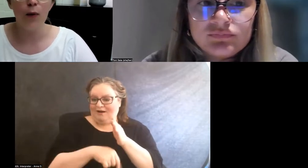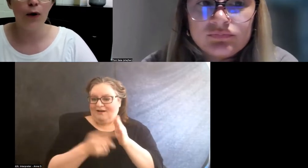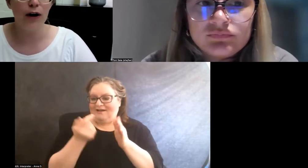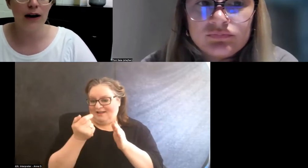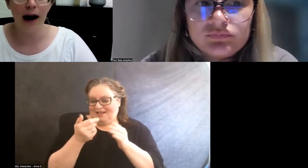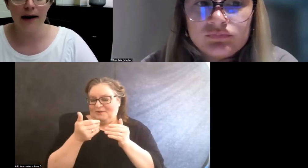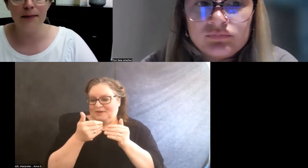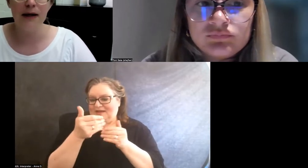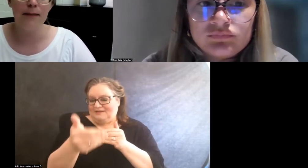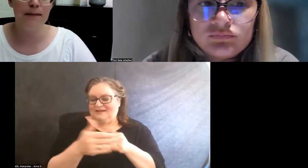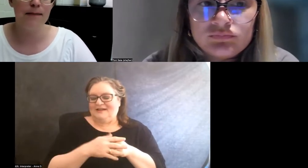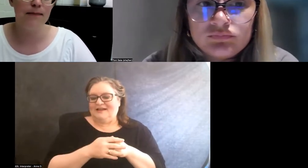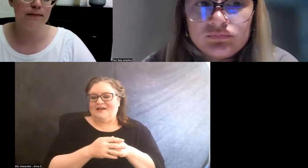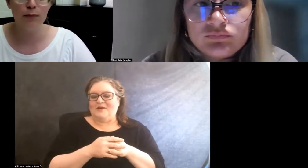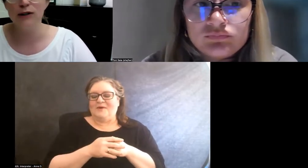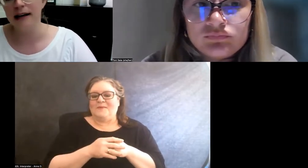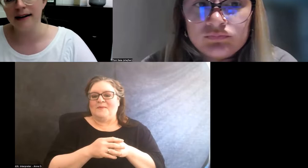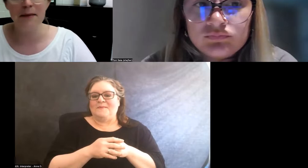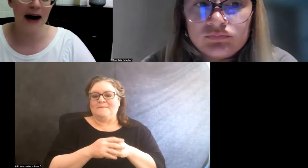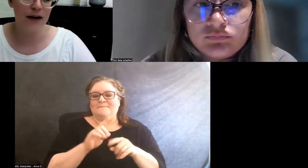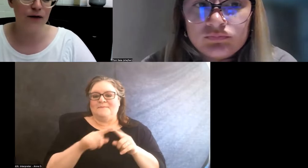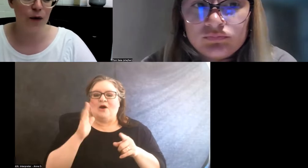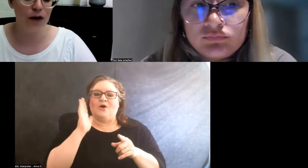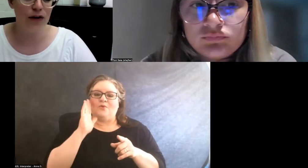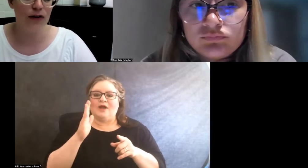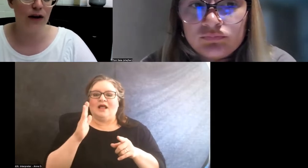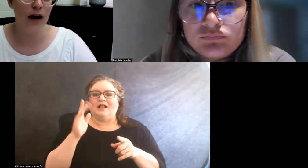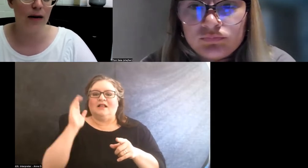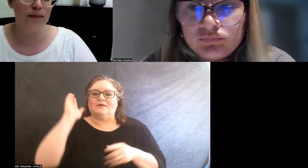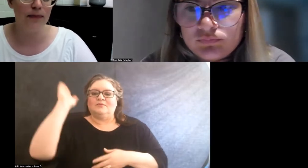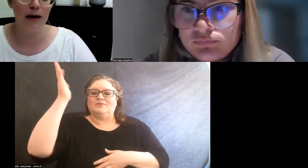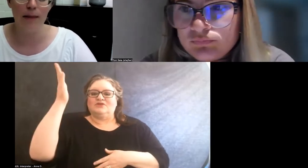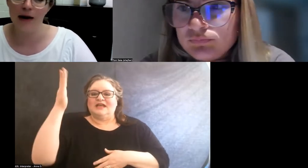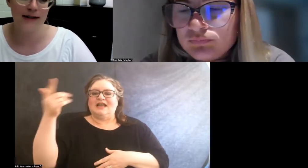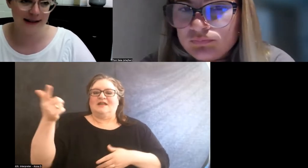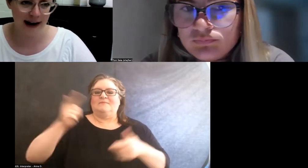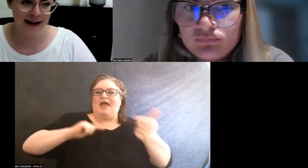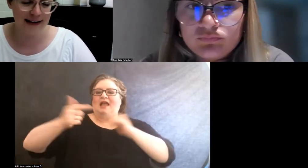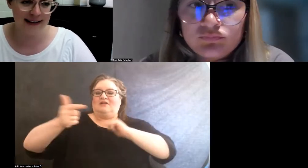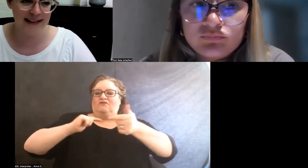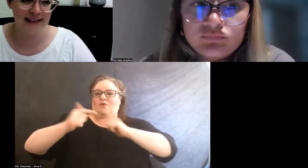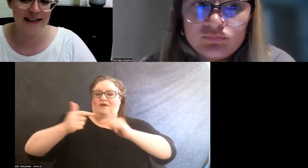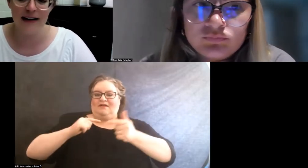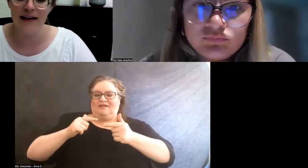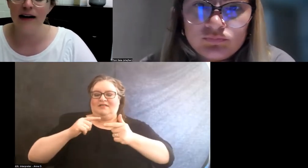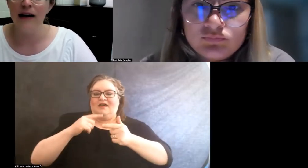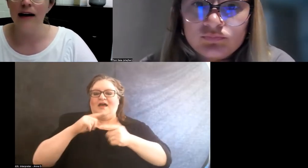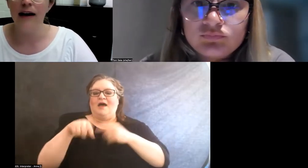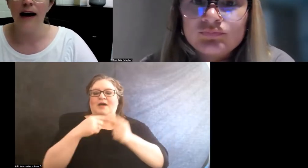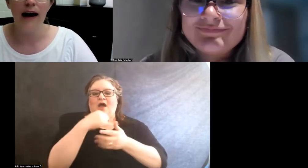but we're gonna kind of be presenting back and forth about designing a DCC.